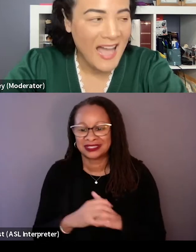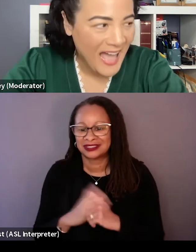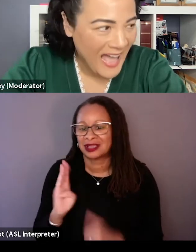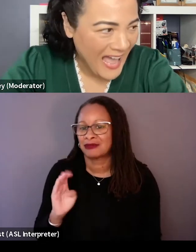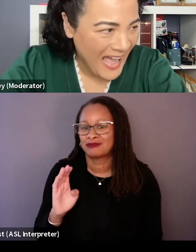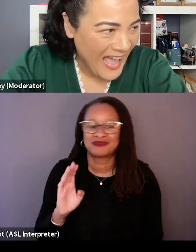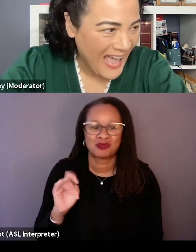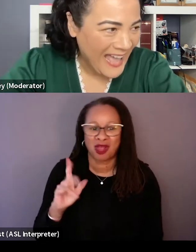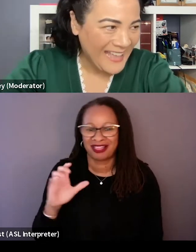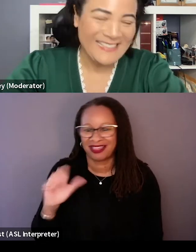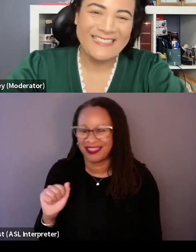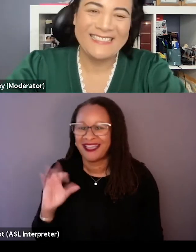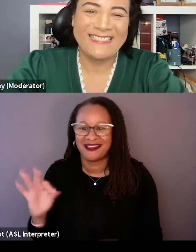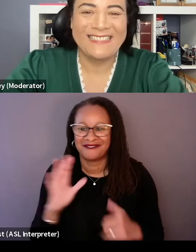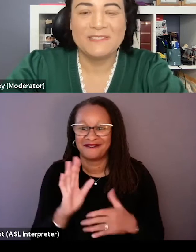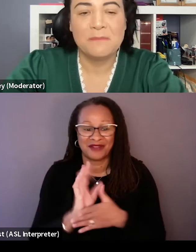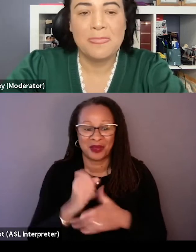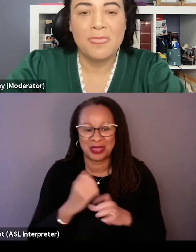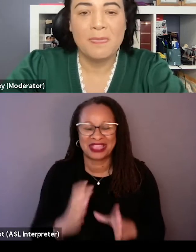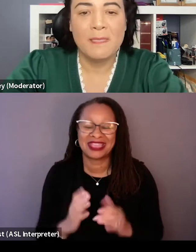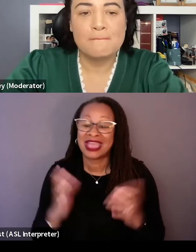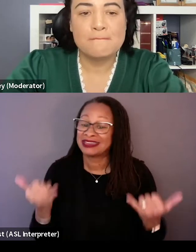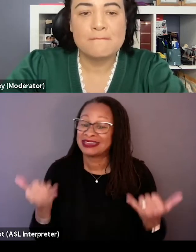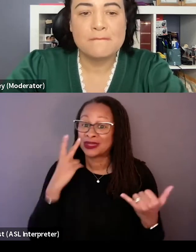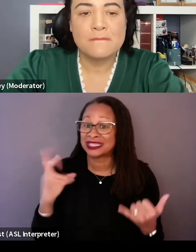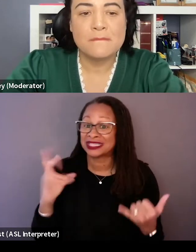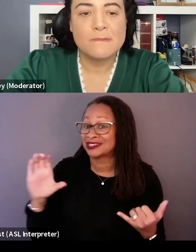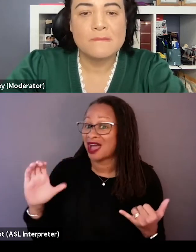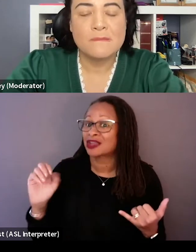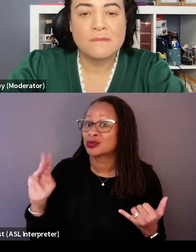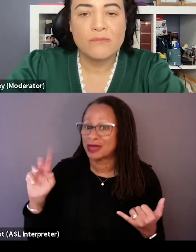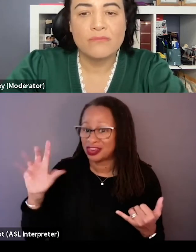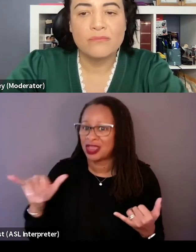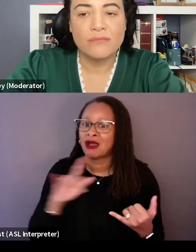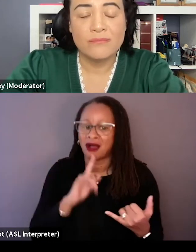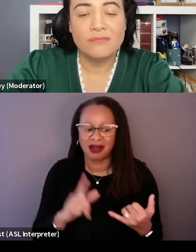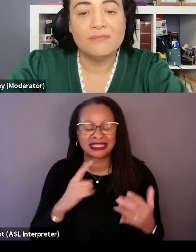And now I think we're seeing that documentaries are taken seriously as pieces of art,